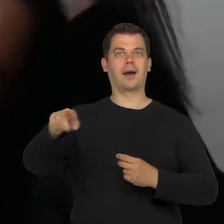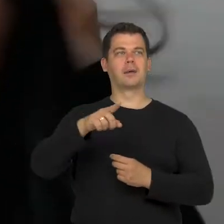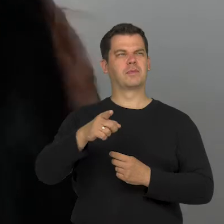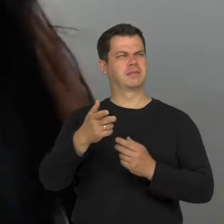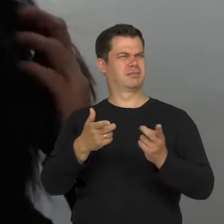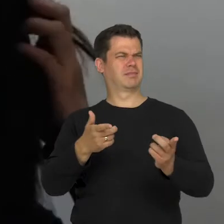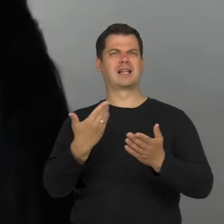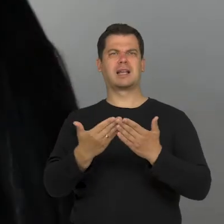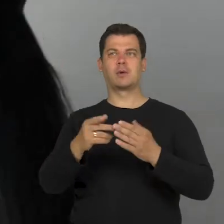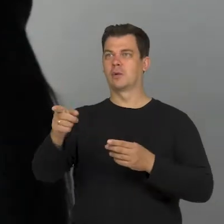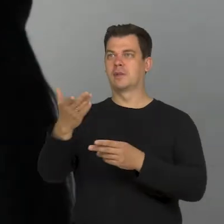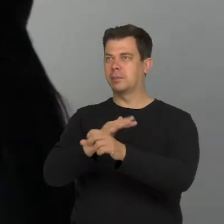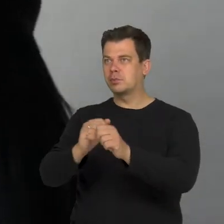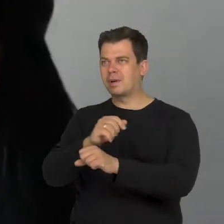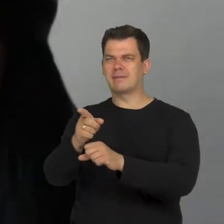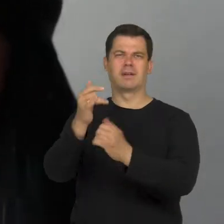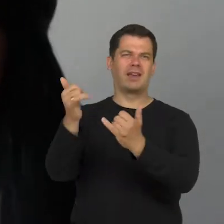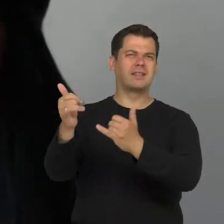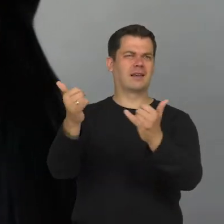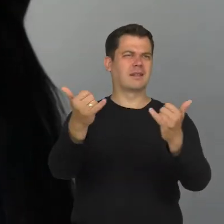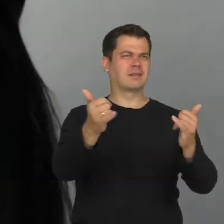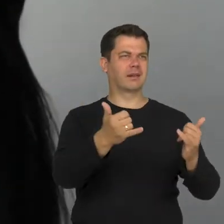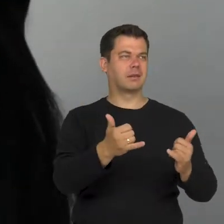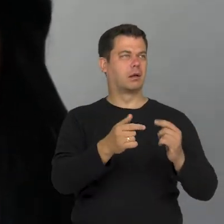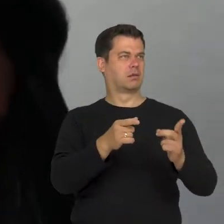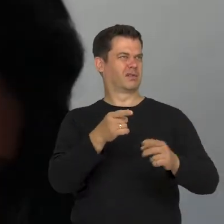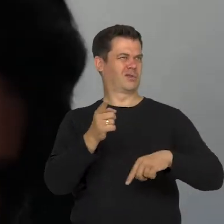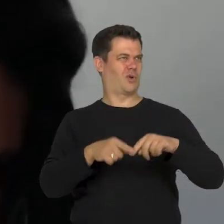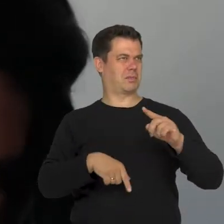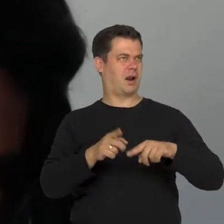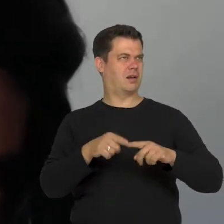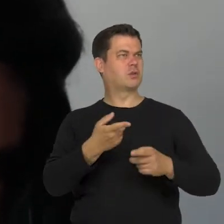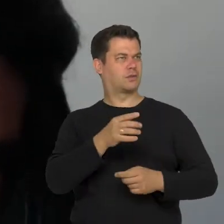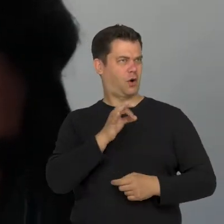because this image did not fit here That element of the puzzle. "So he is a homosexual?".